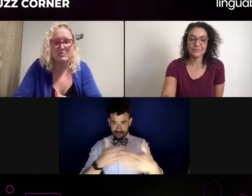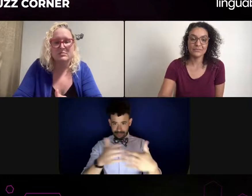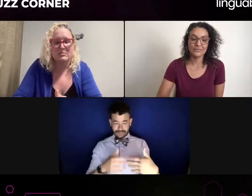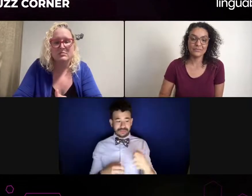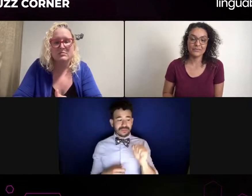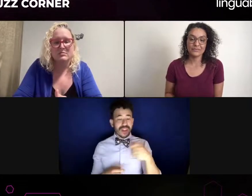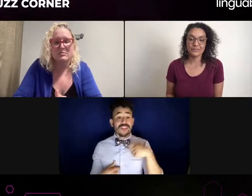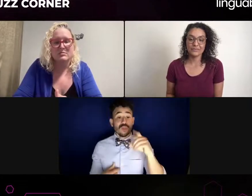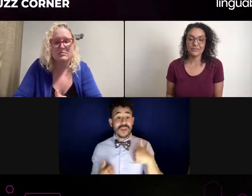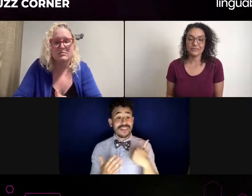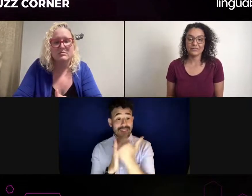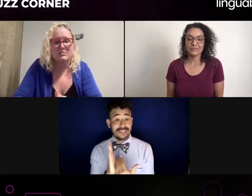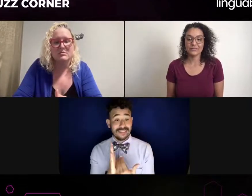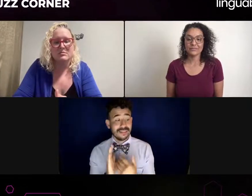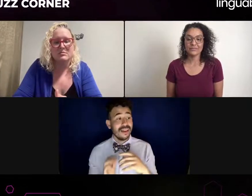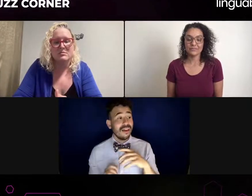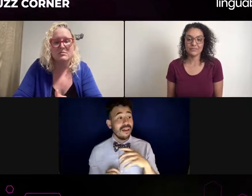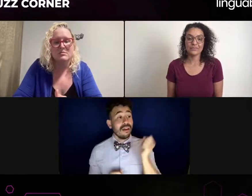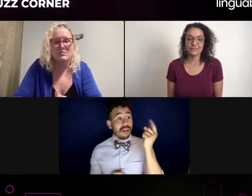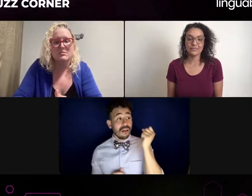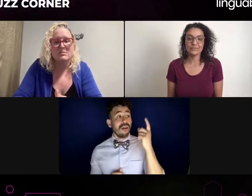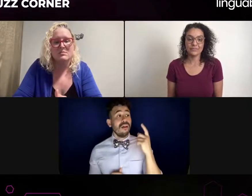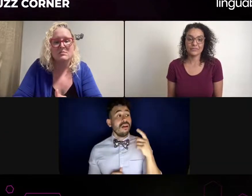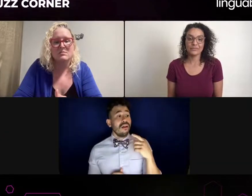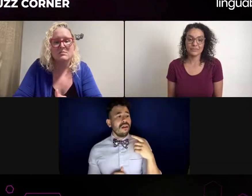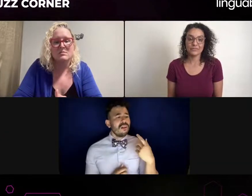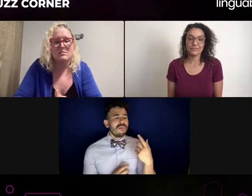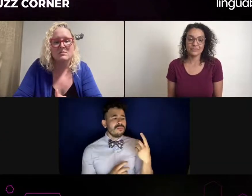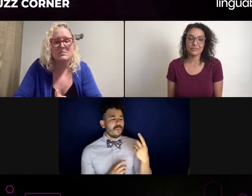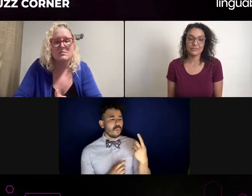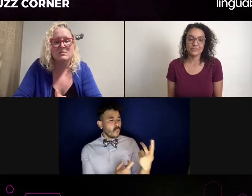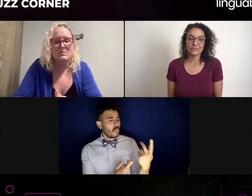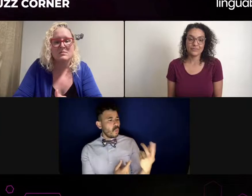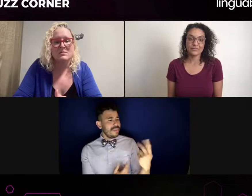They want to make sure that the interpreter is speaking.